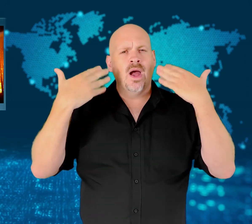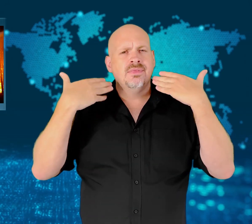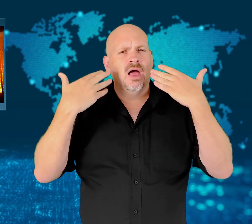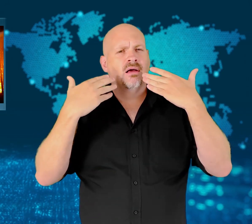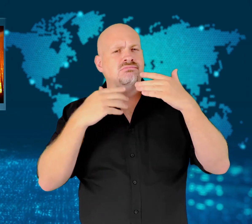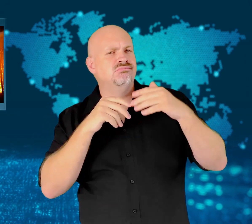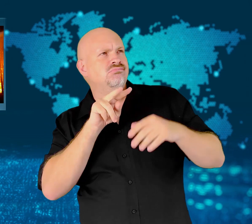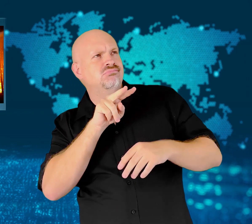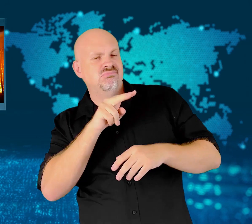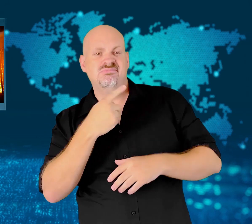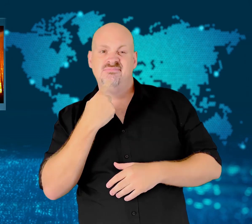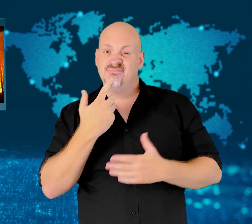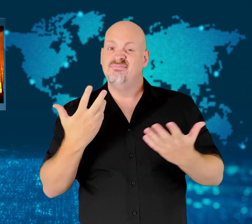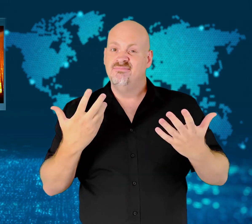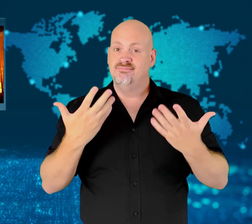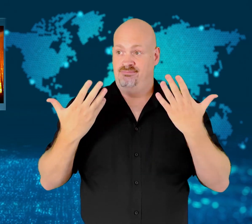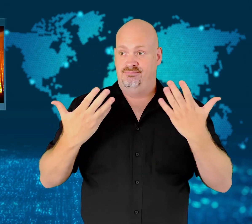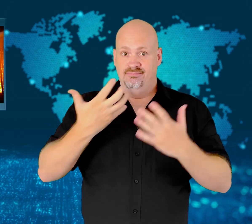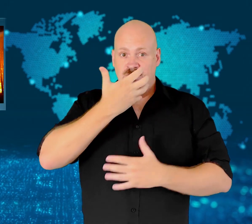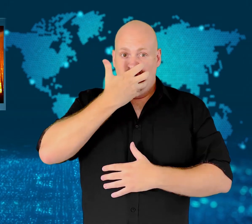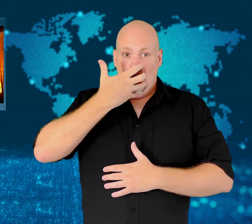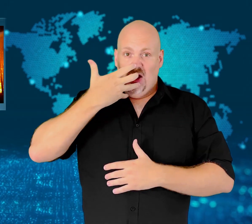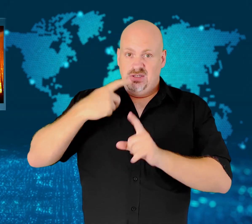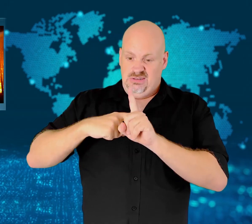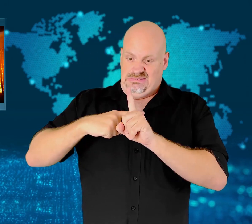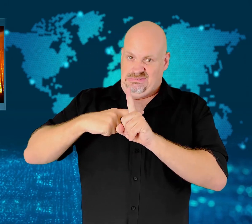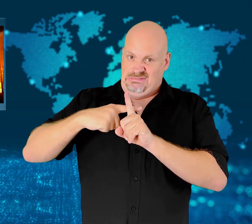and more frequent heat waves.